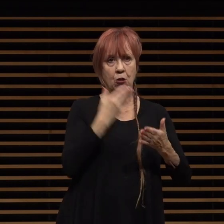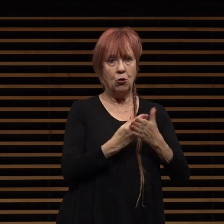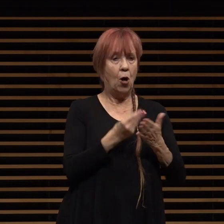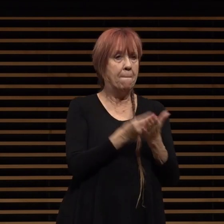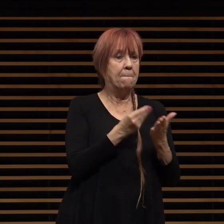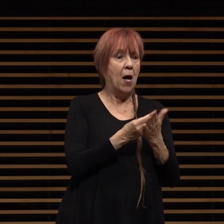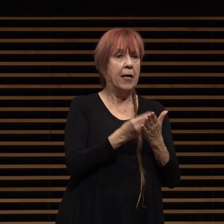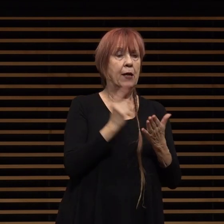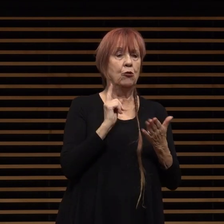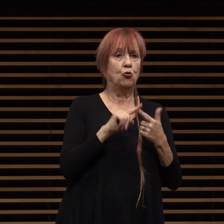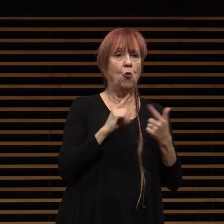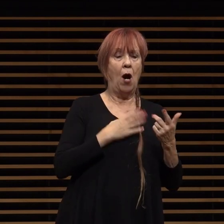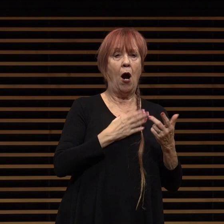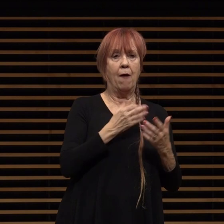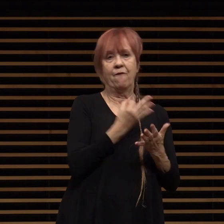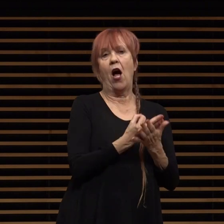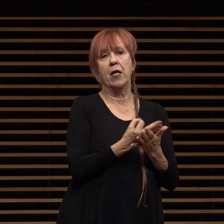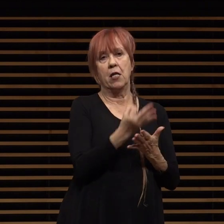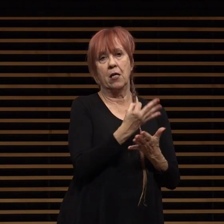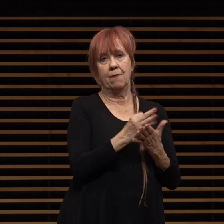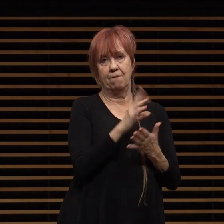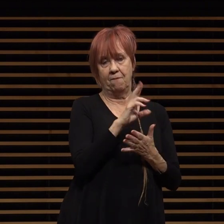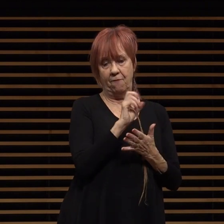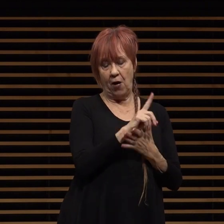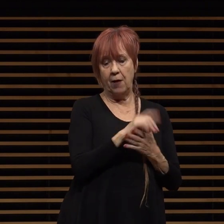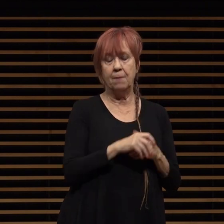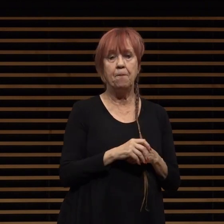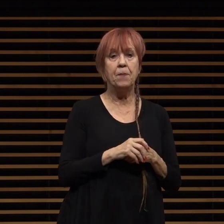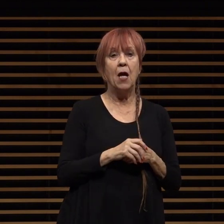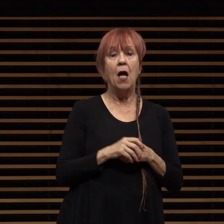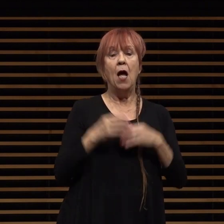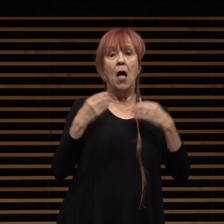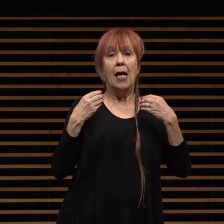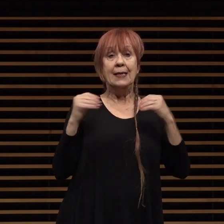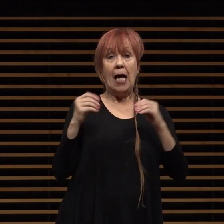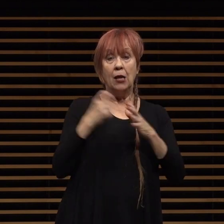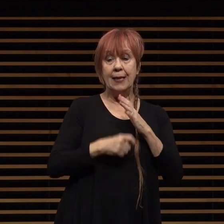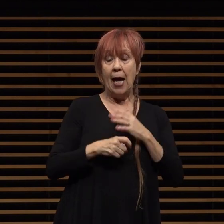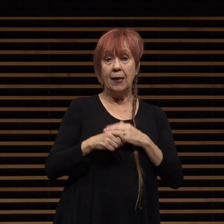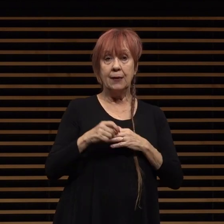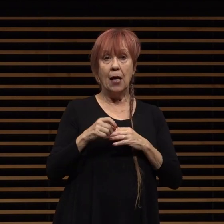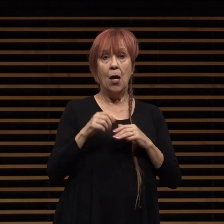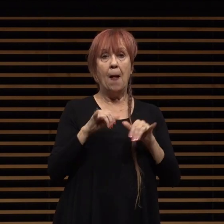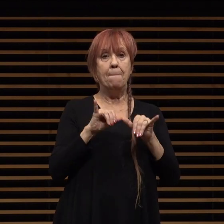sales tax measures i i